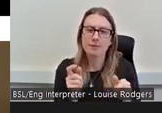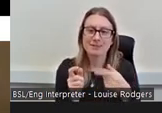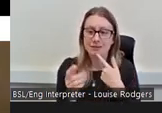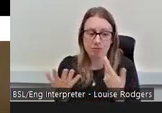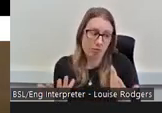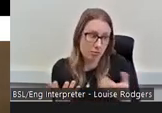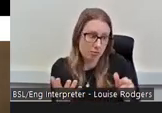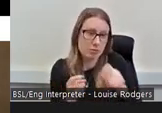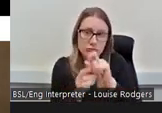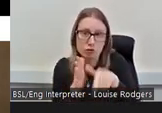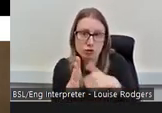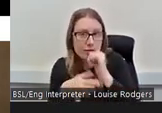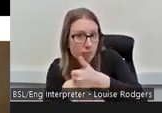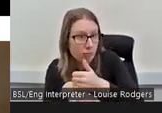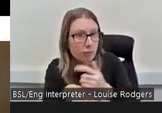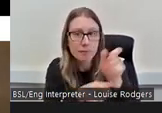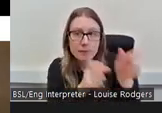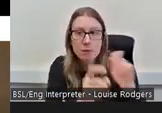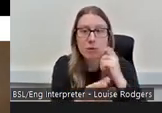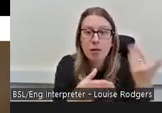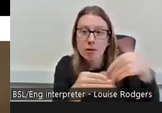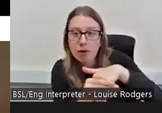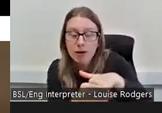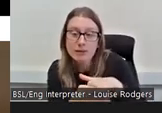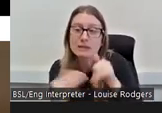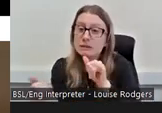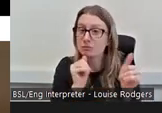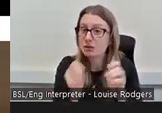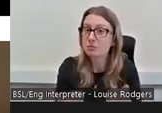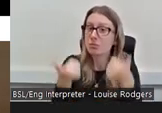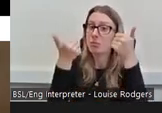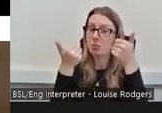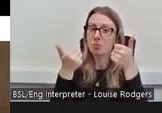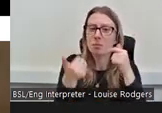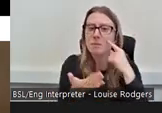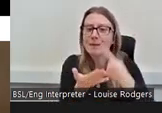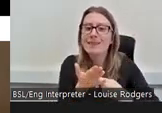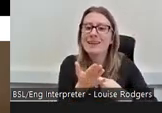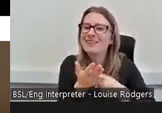it does work sometimes, I'm a big believer in ‘build it with them’ instead of ‘build